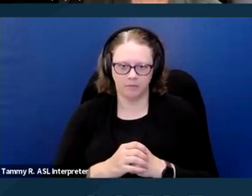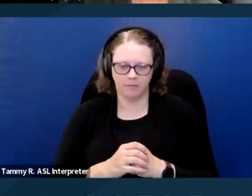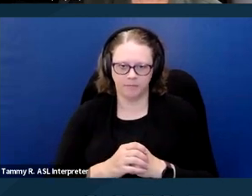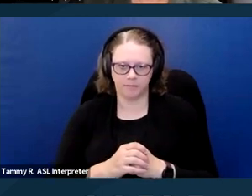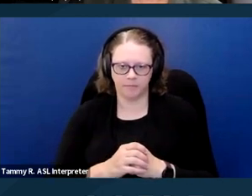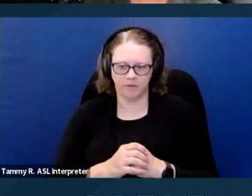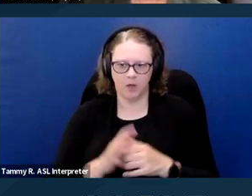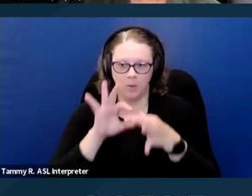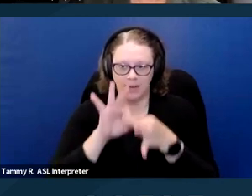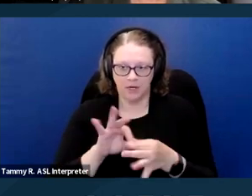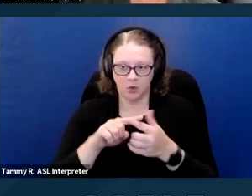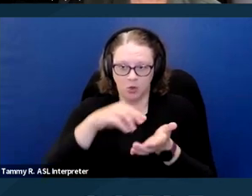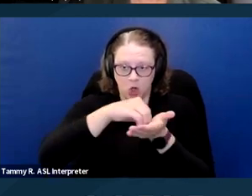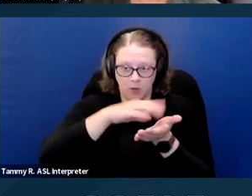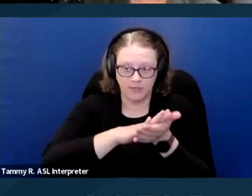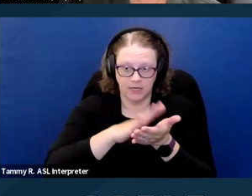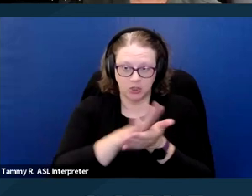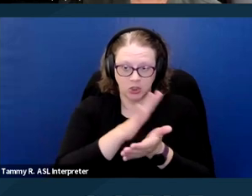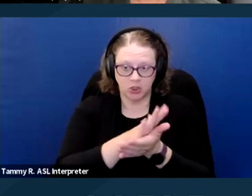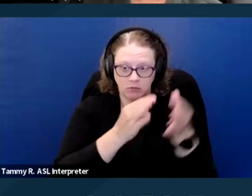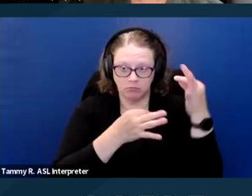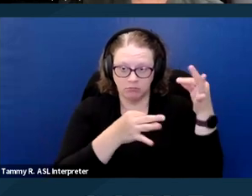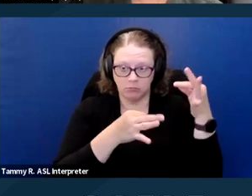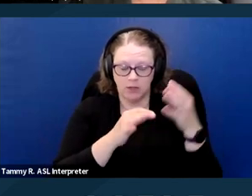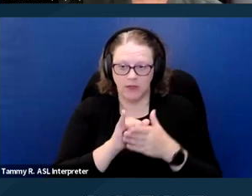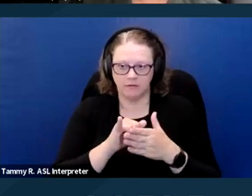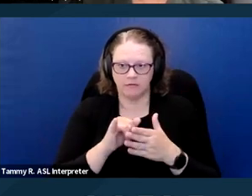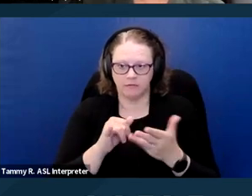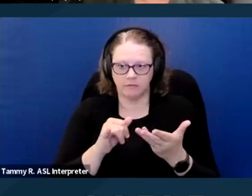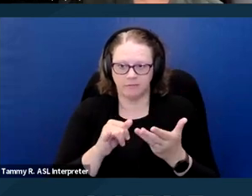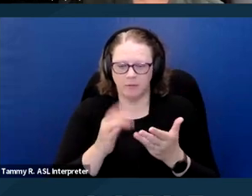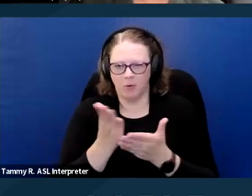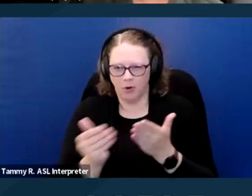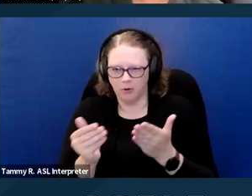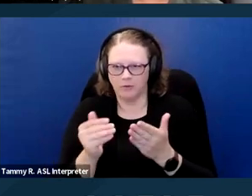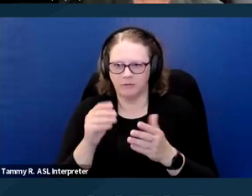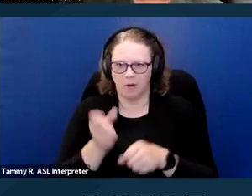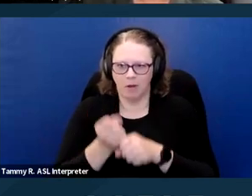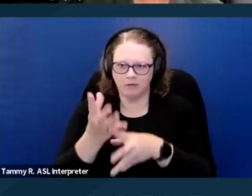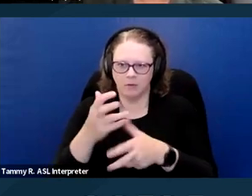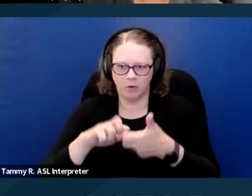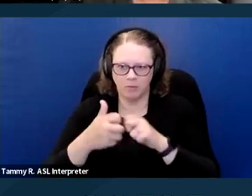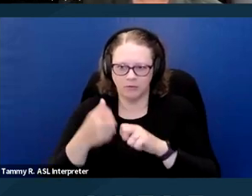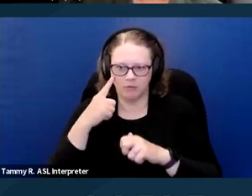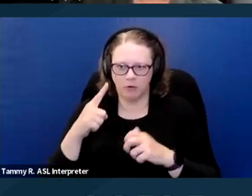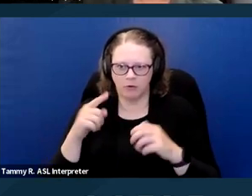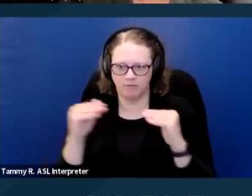With regard to documentation, which are the provisions that are causing some problems for fair housing advocates,